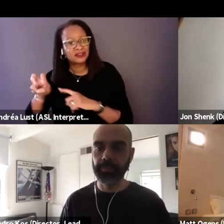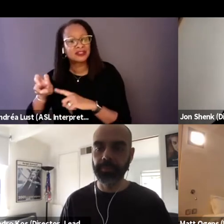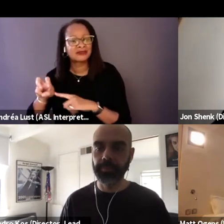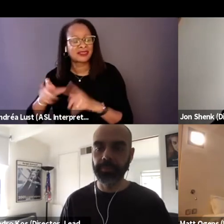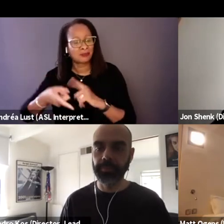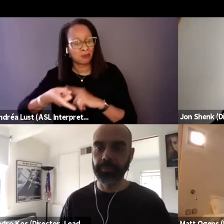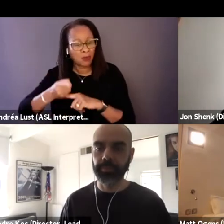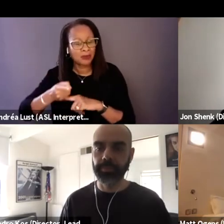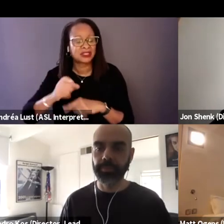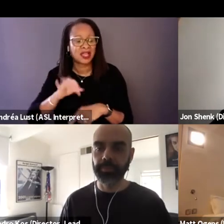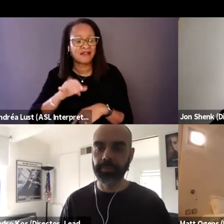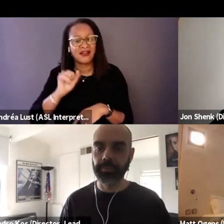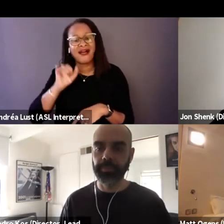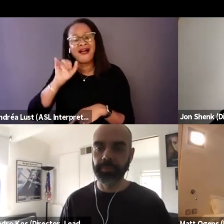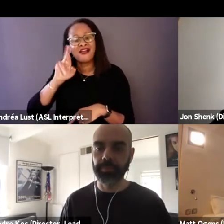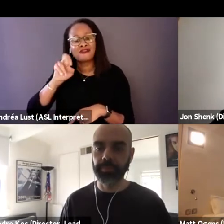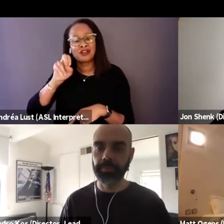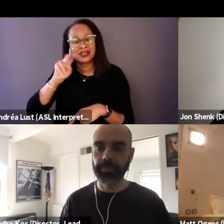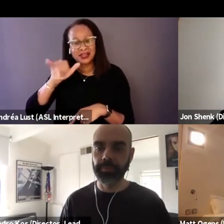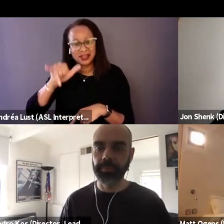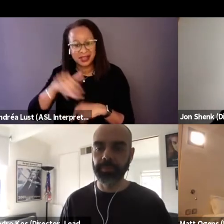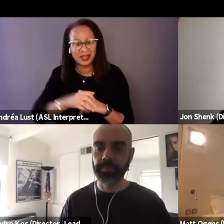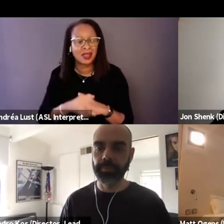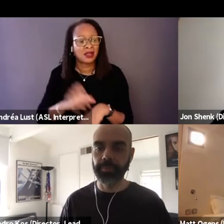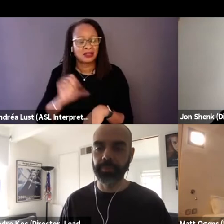of irony, of surrealism, of the story